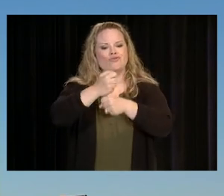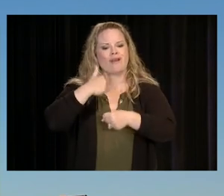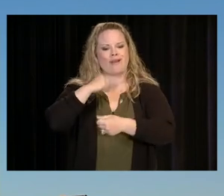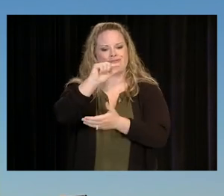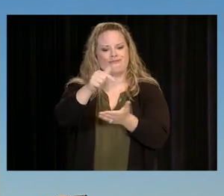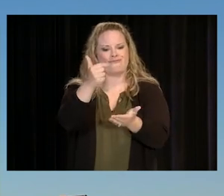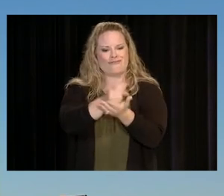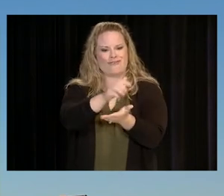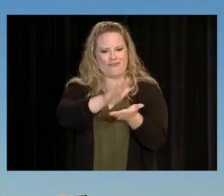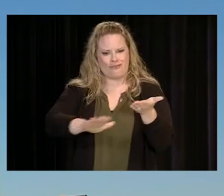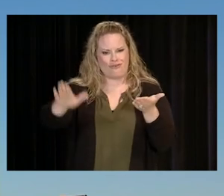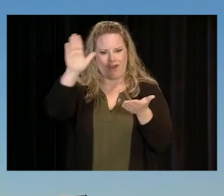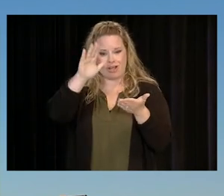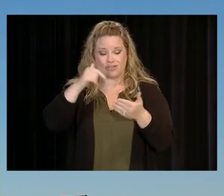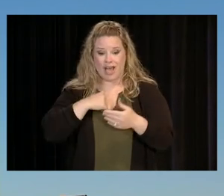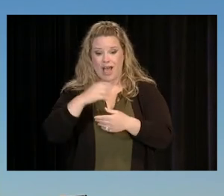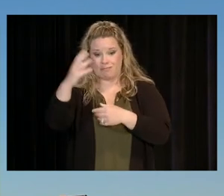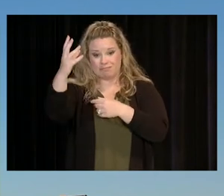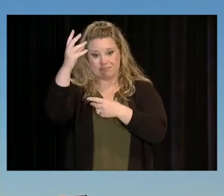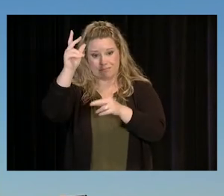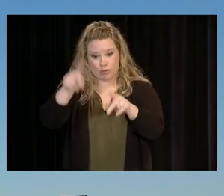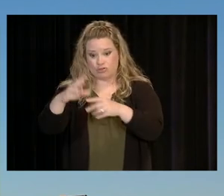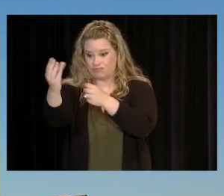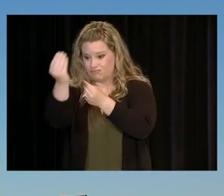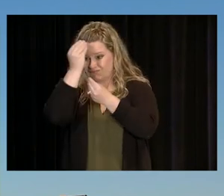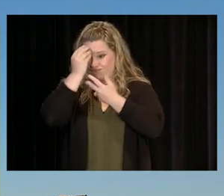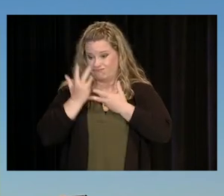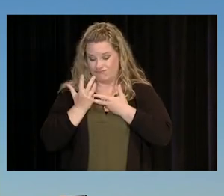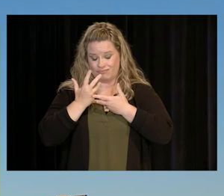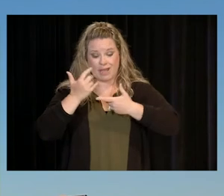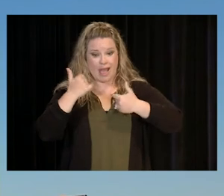AND I'M GONNA GIVE YOU THE EXACT SAME ADVICE THAT I WAS GIVEN.